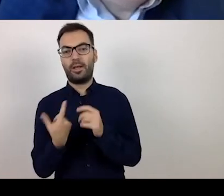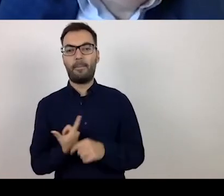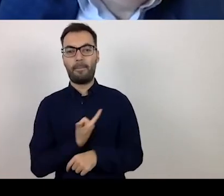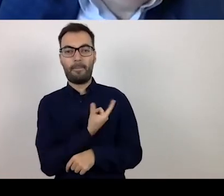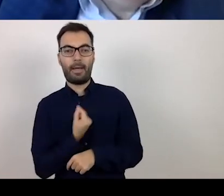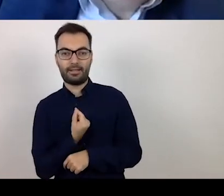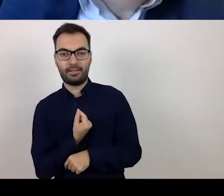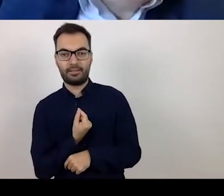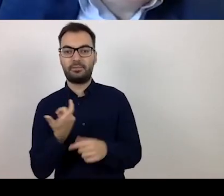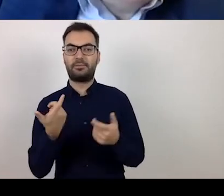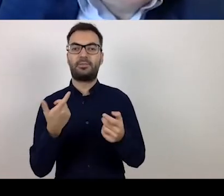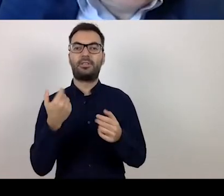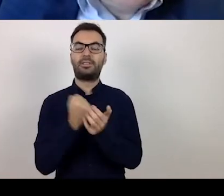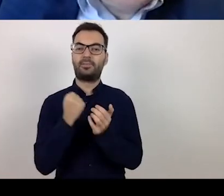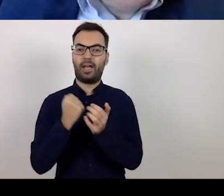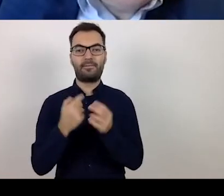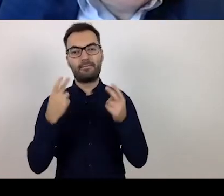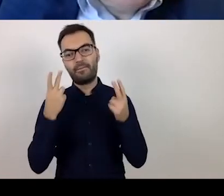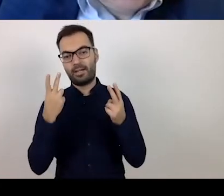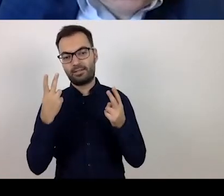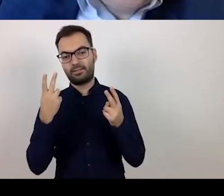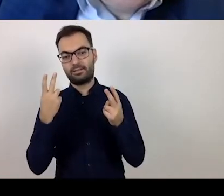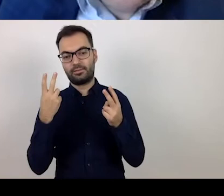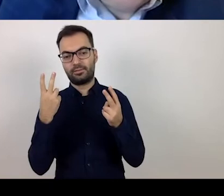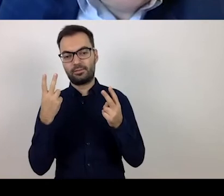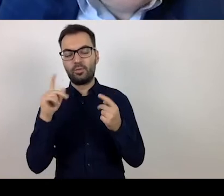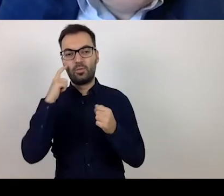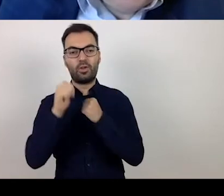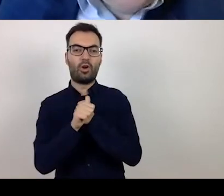Important issues arising primarily from the Act